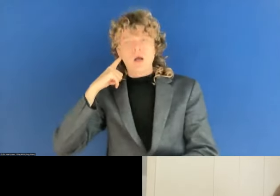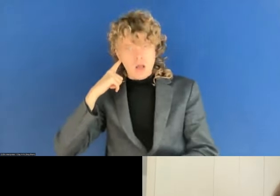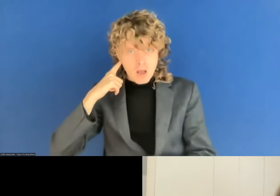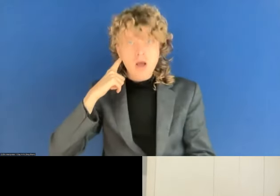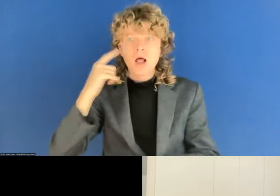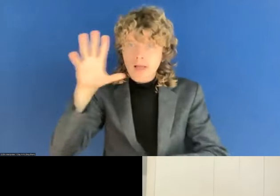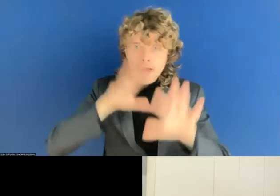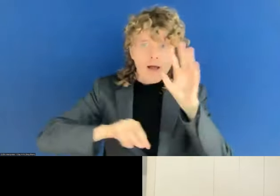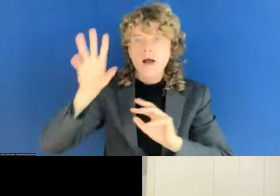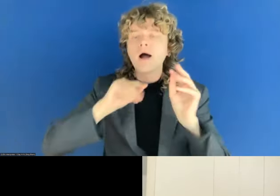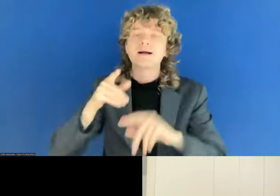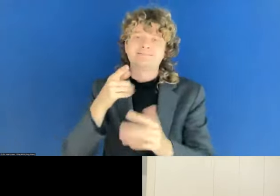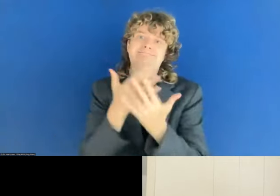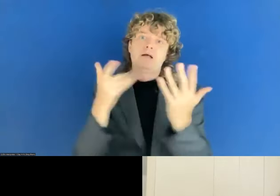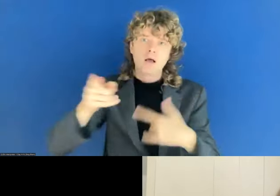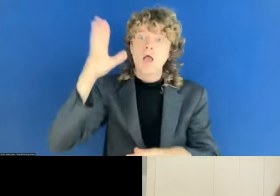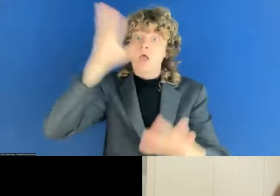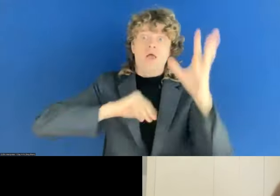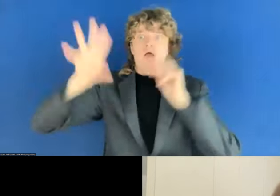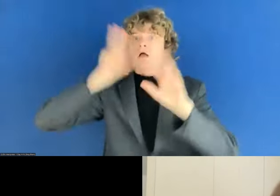this is a lot of information to take in. I realize that.